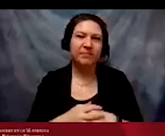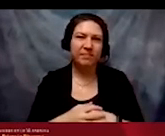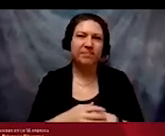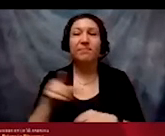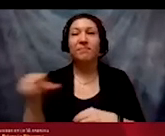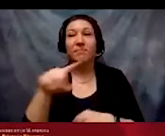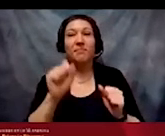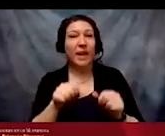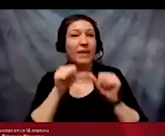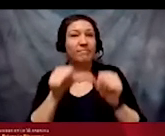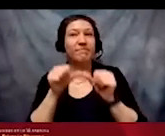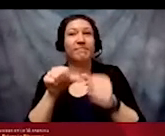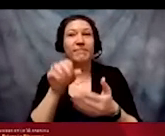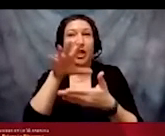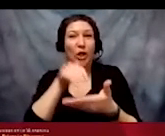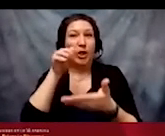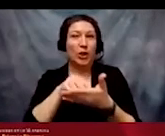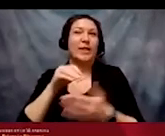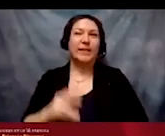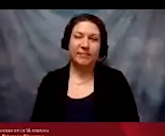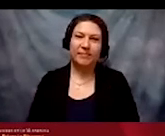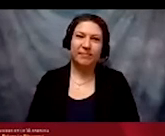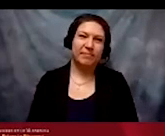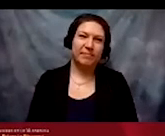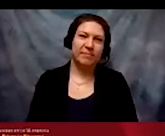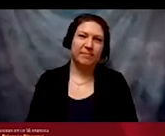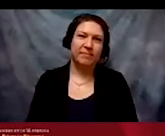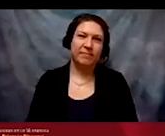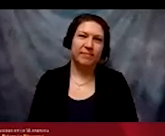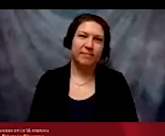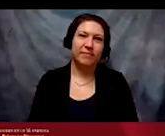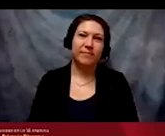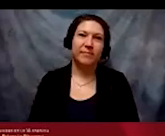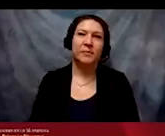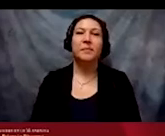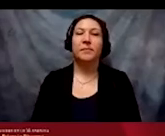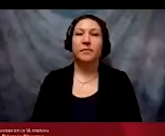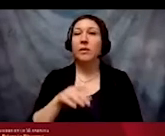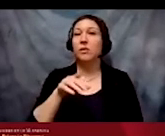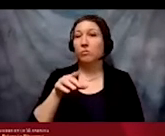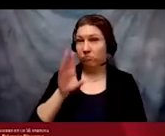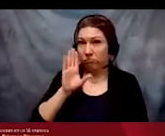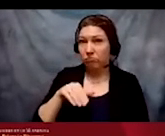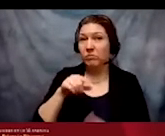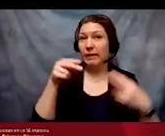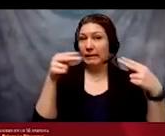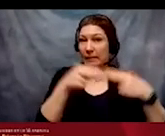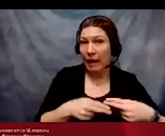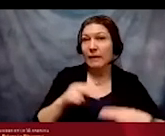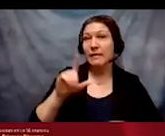to keep you going on your learning journey. Again, these slides and links will be shared on the Equity 2030